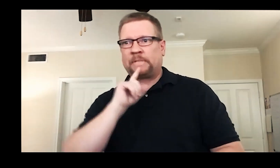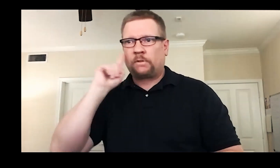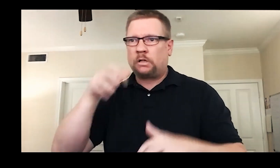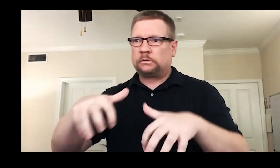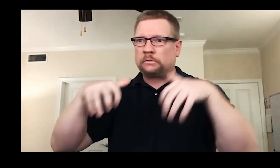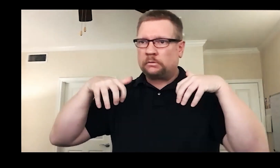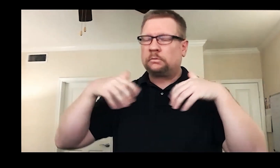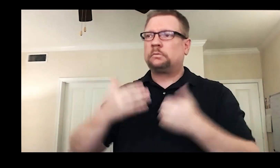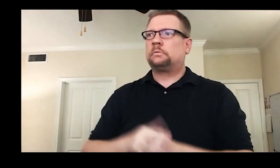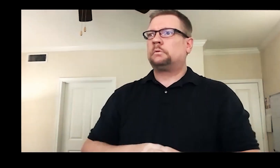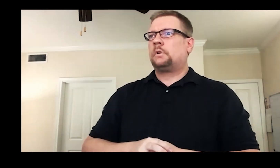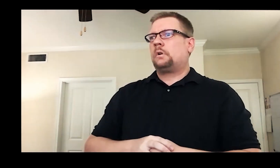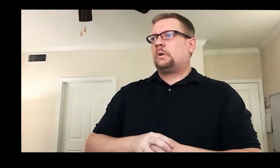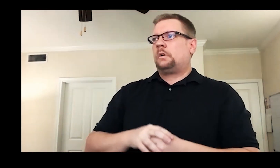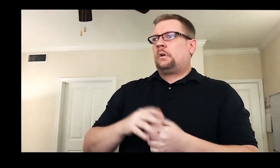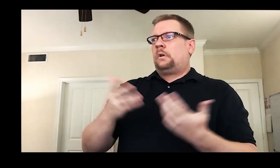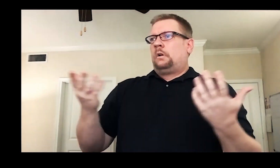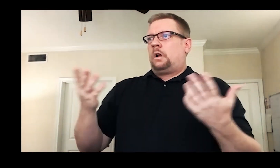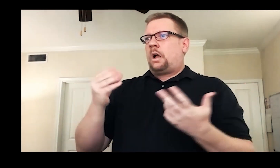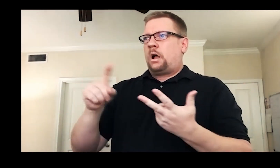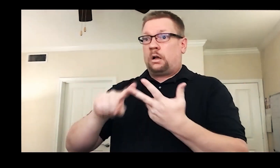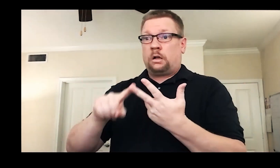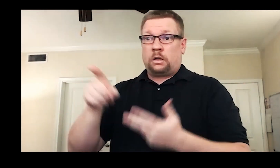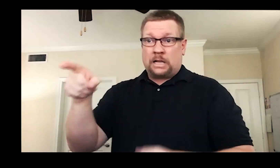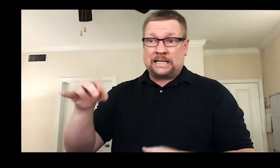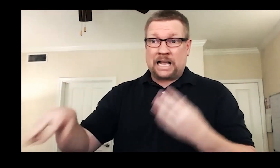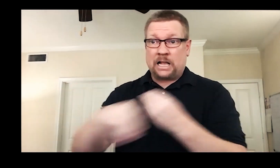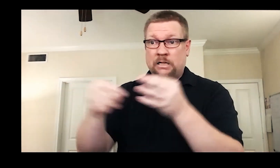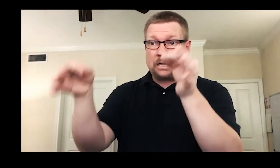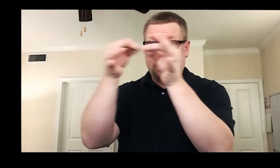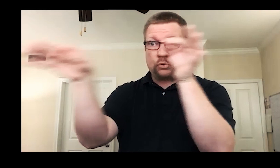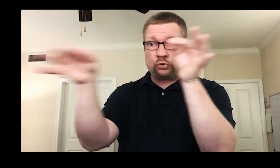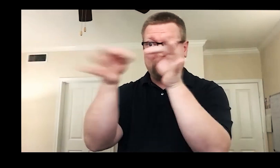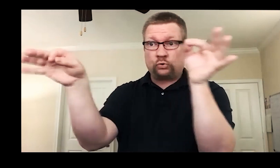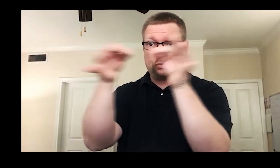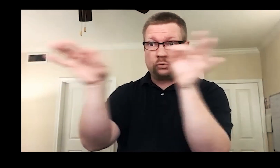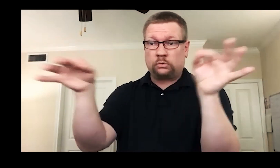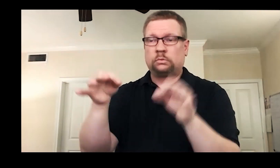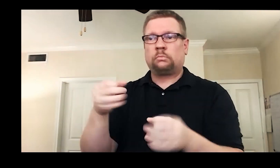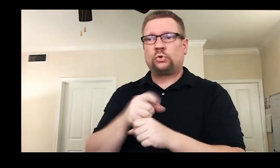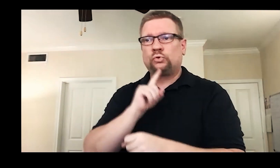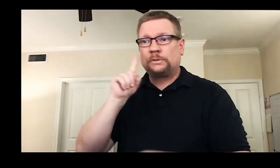the experience is 100 percent accessible for not only Deaf but DeafBlind audience members as well.